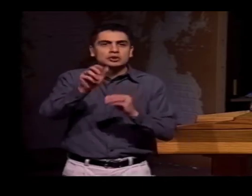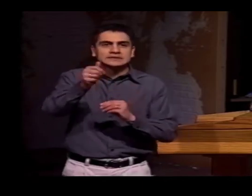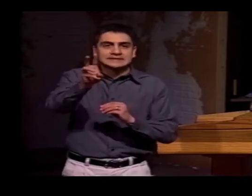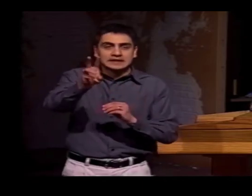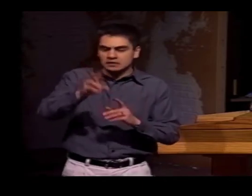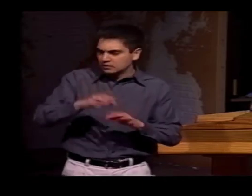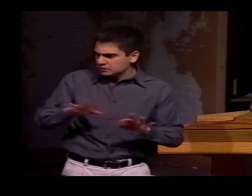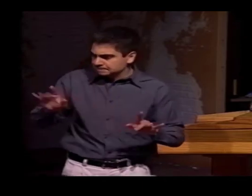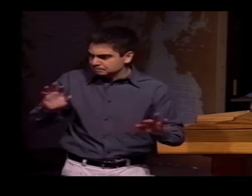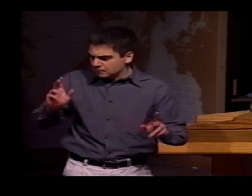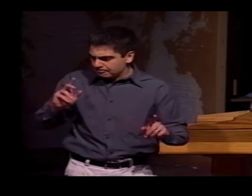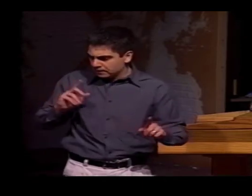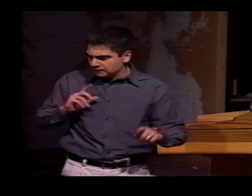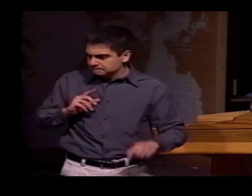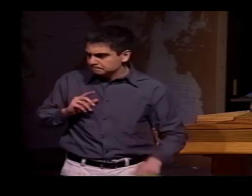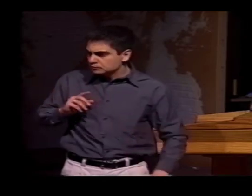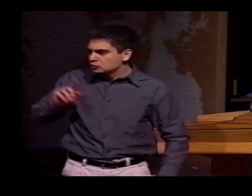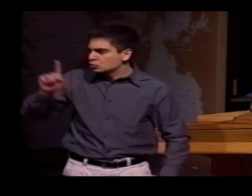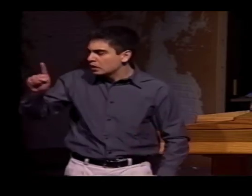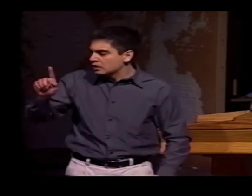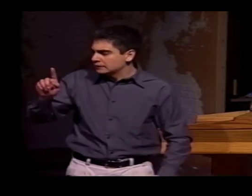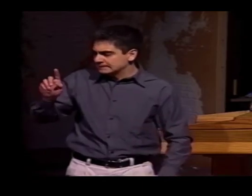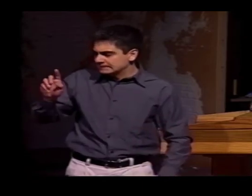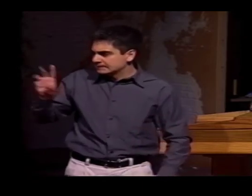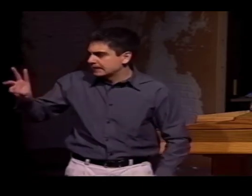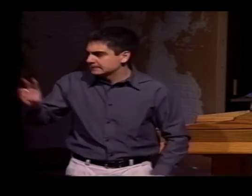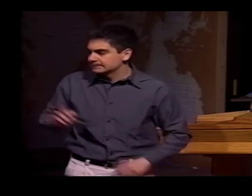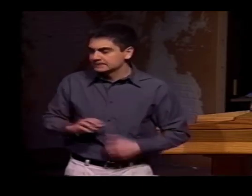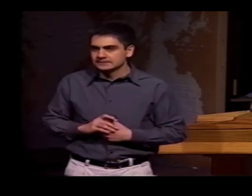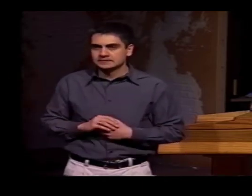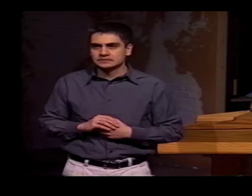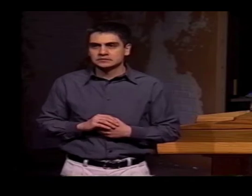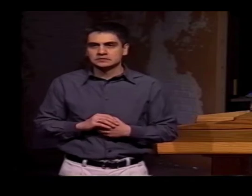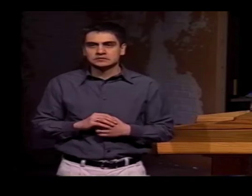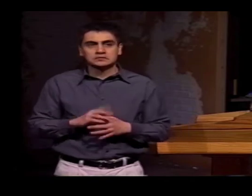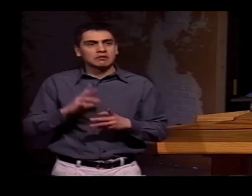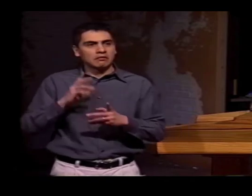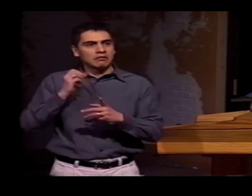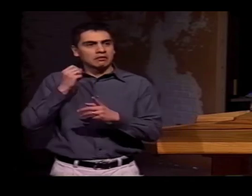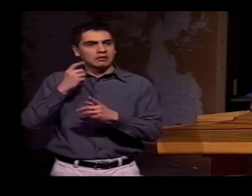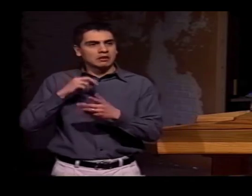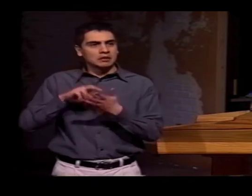FOR THE NUMBER 16, FOR EXAMPLE, THEY WOULD DO 1, 6,